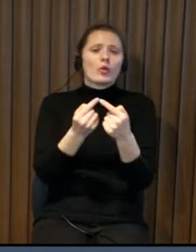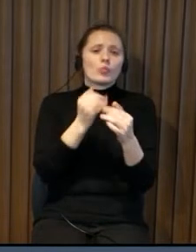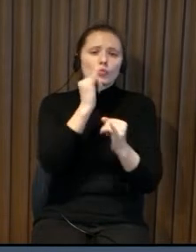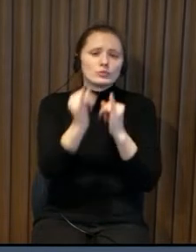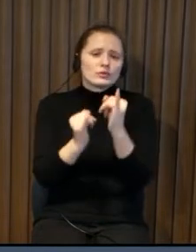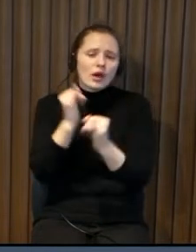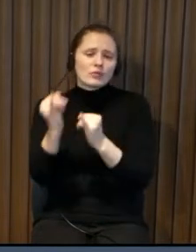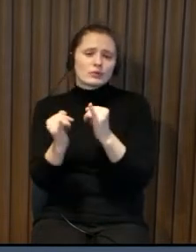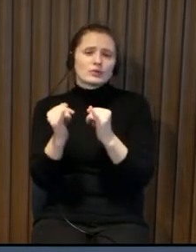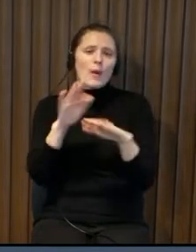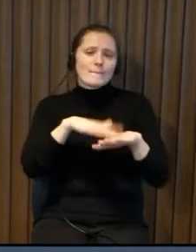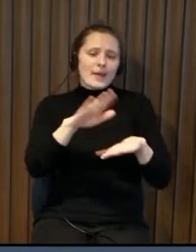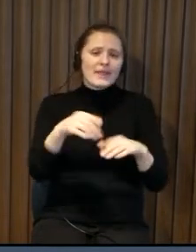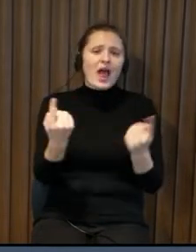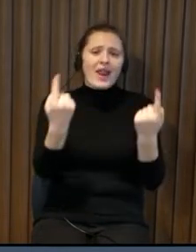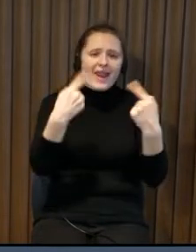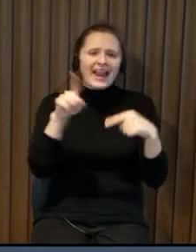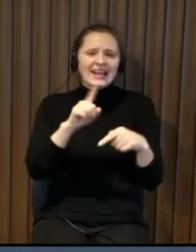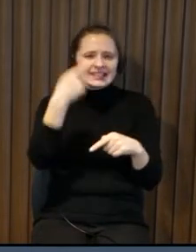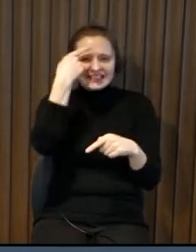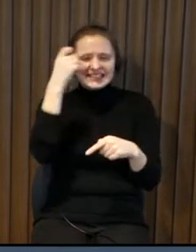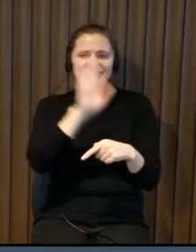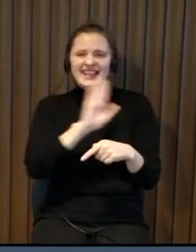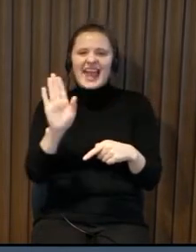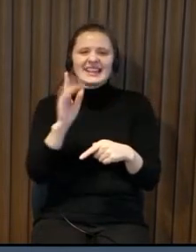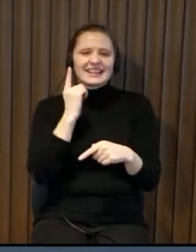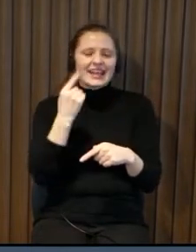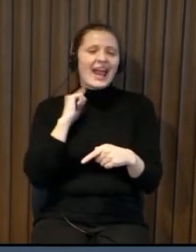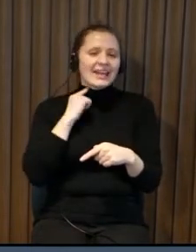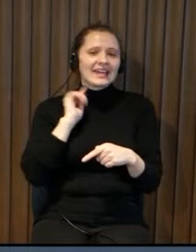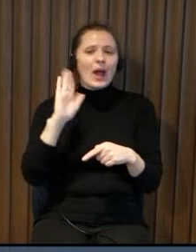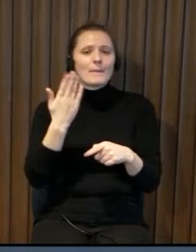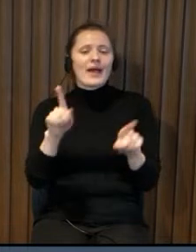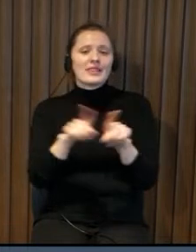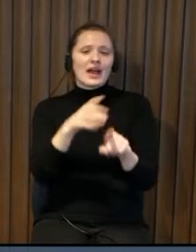adjusting something so how this is maintained how these adjustments are maintained